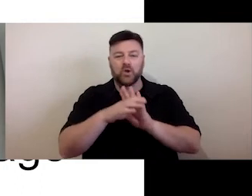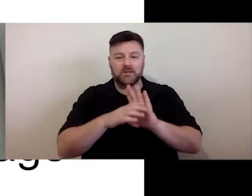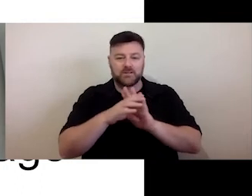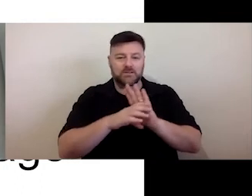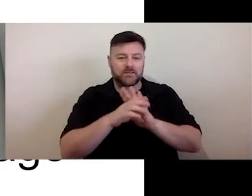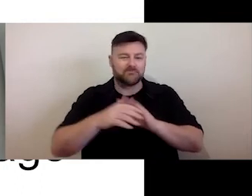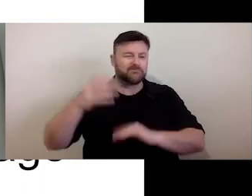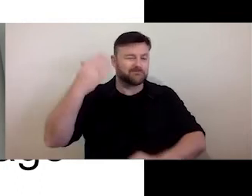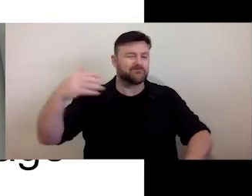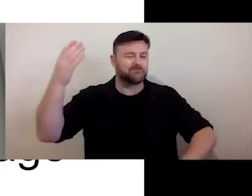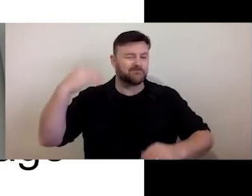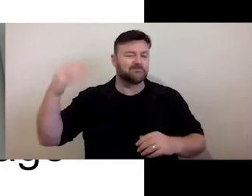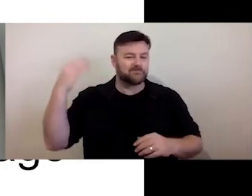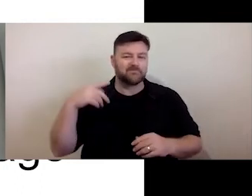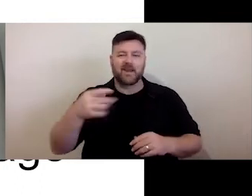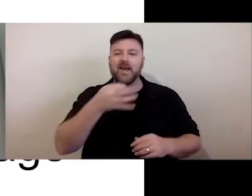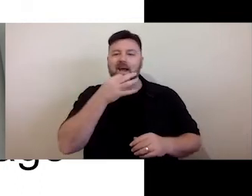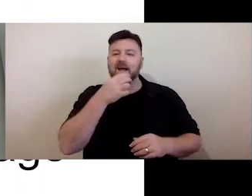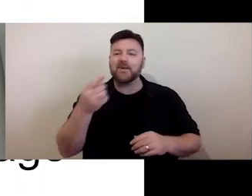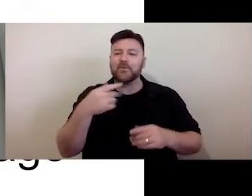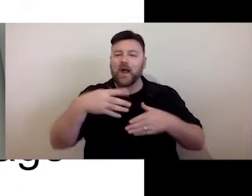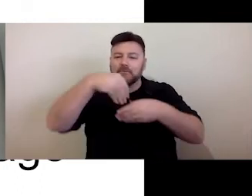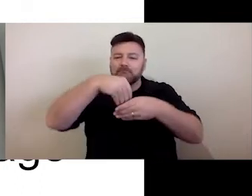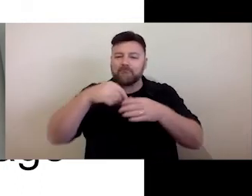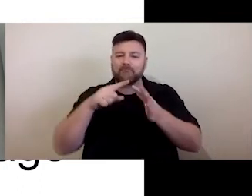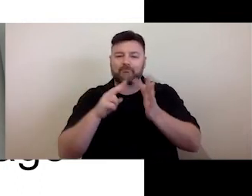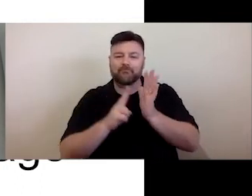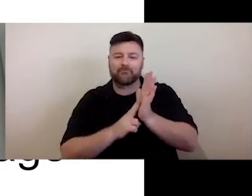and you'd have a little envelope to suggest that that's your mailbox.